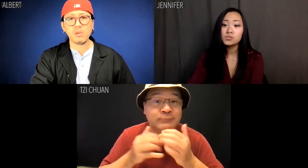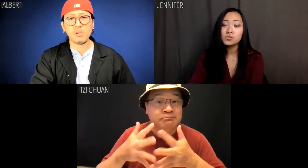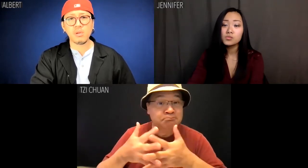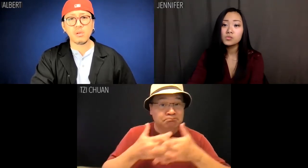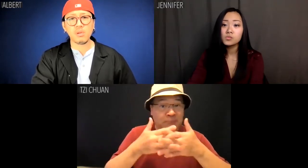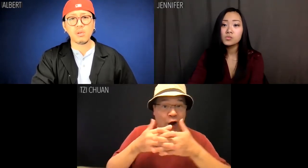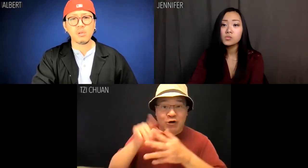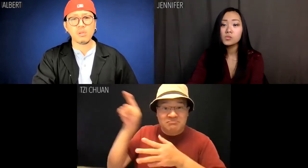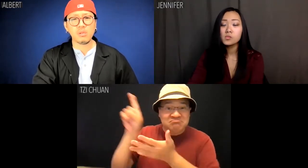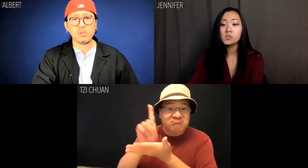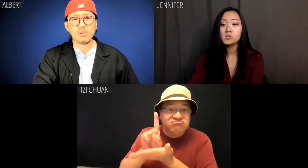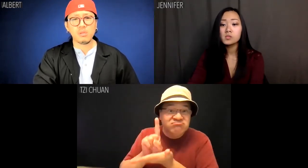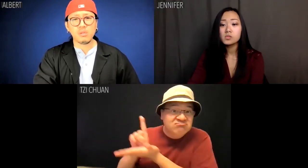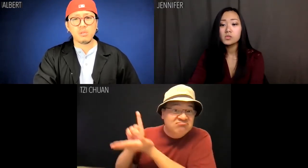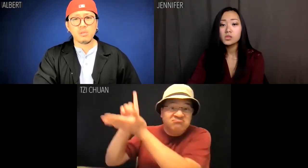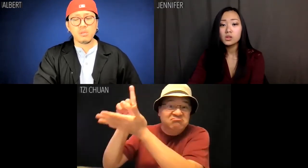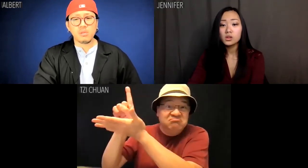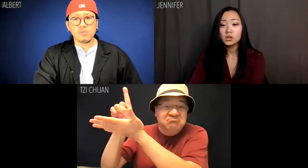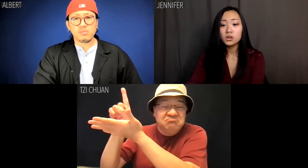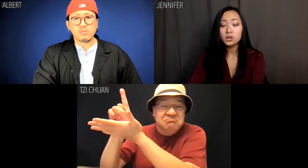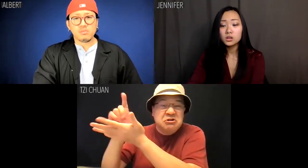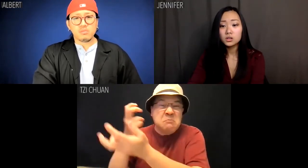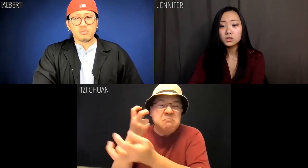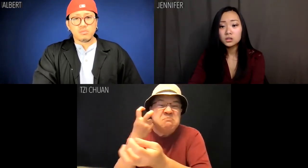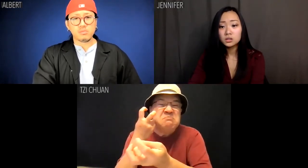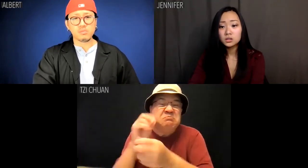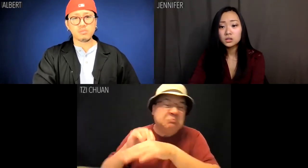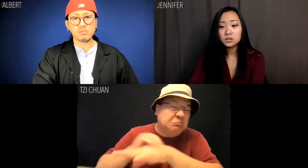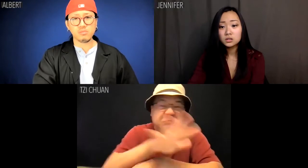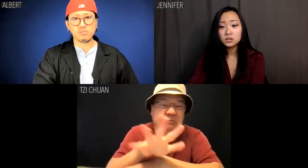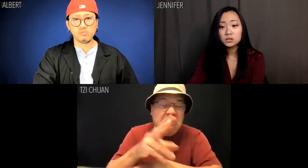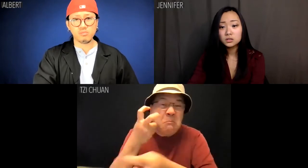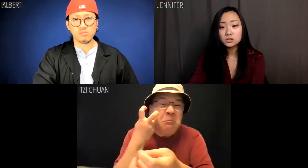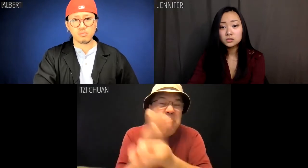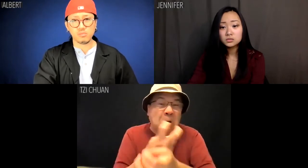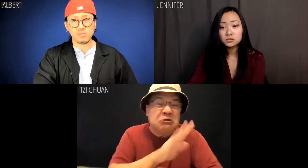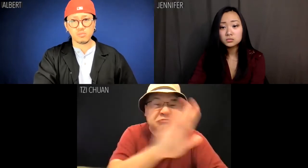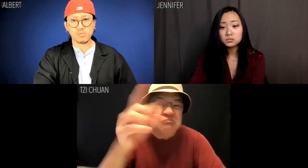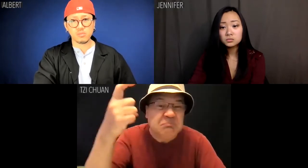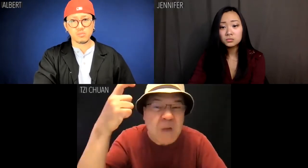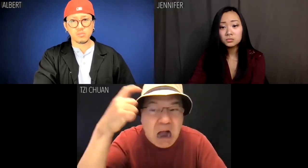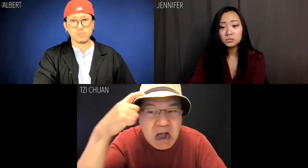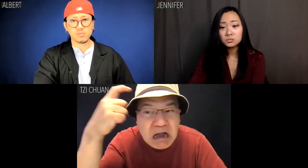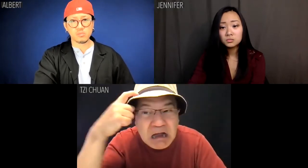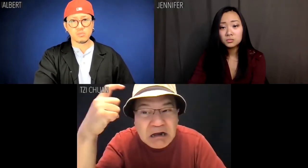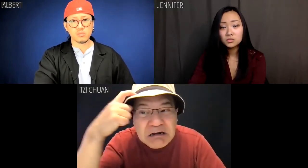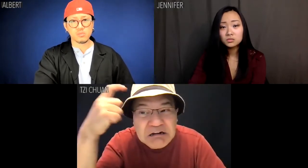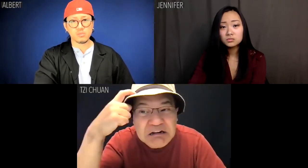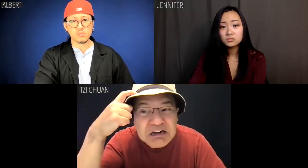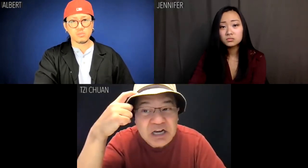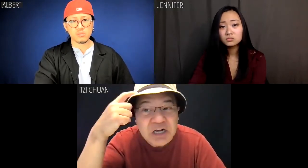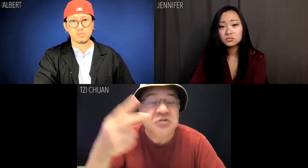You may be educated, but your minds have been poisoned by the lie of American exceptionalism.